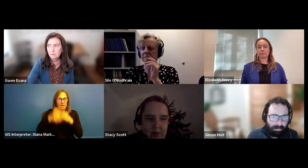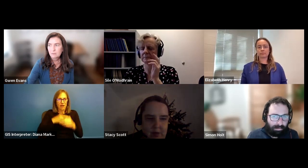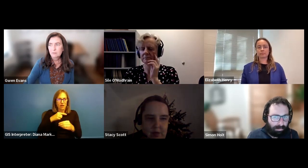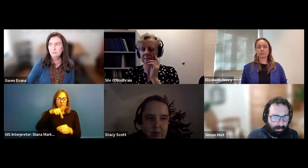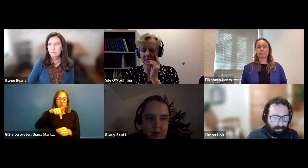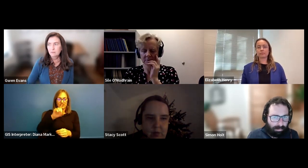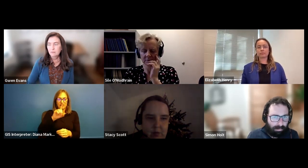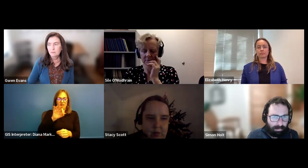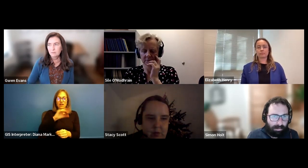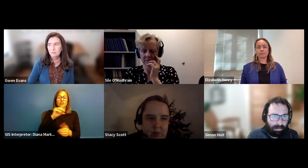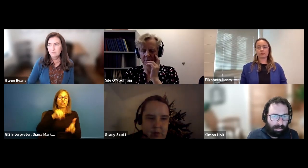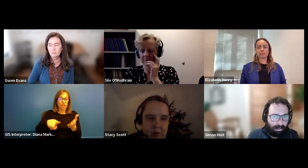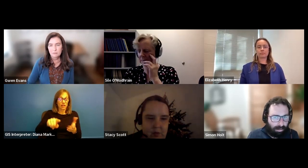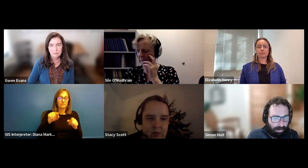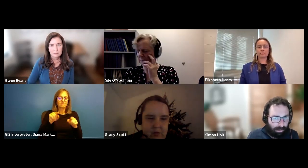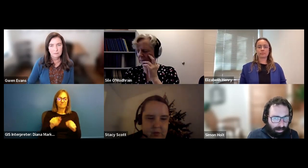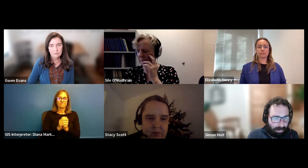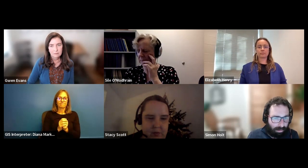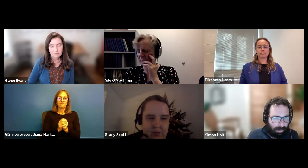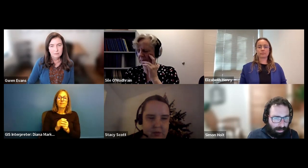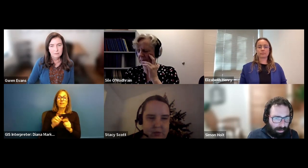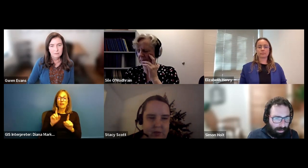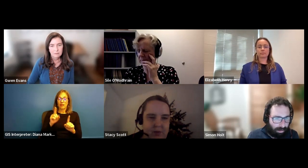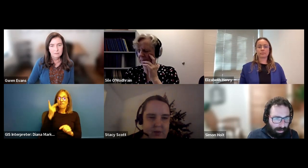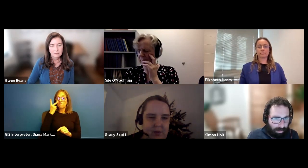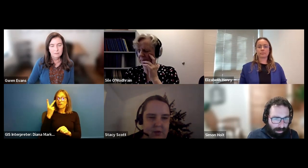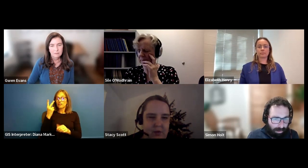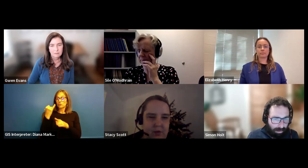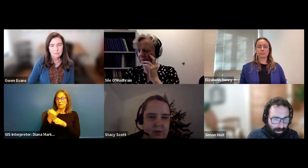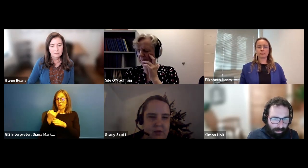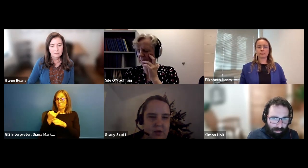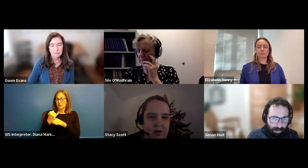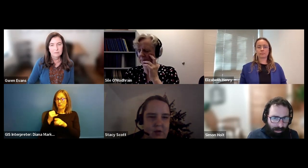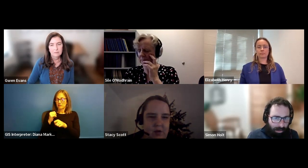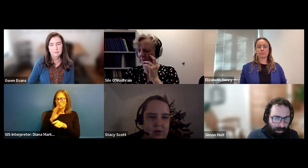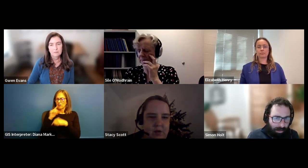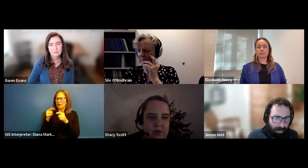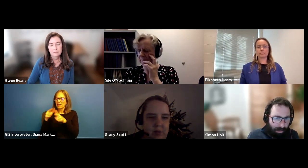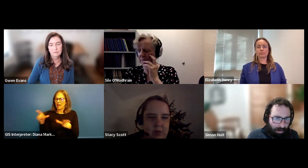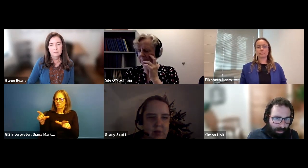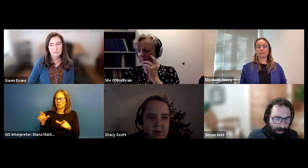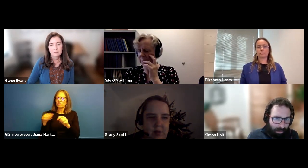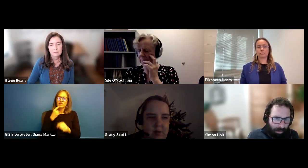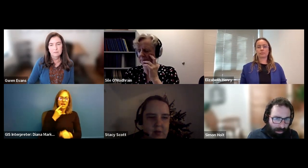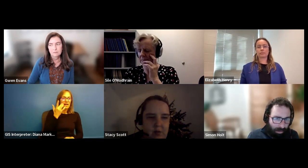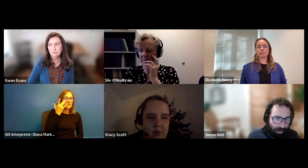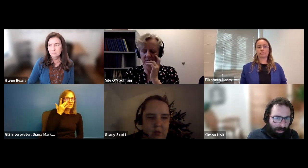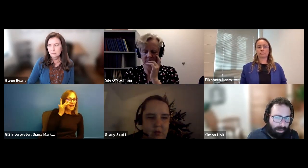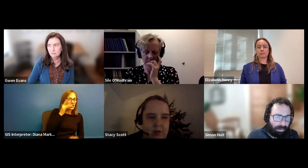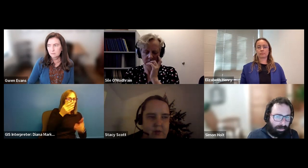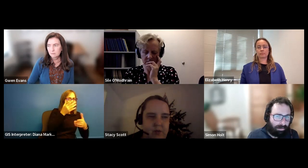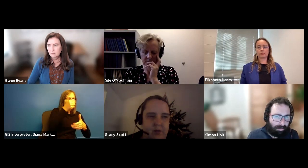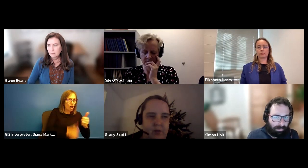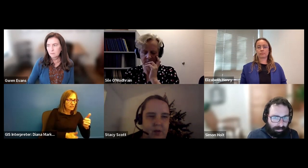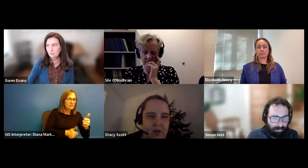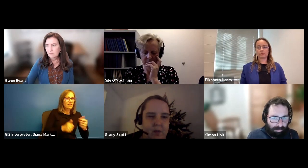Stacy Scott: So when we talk about visual impairment, and this goes back to language. You know we we can see site, loss, visual impairment. There, there's a whole variety of different things out there.